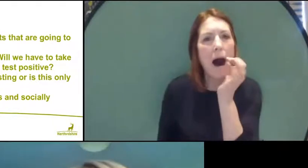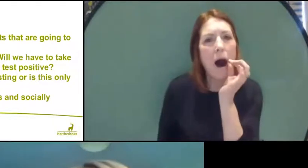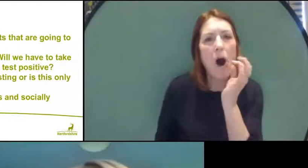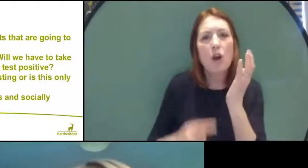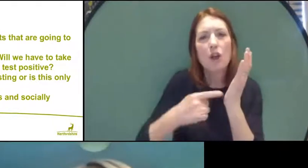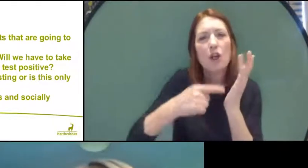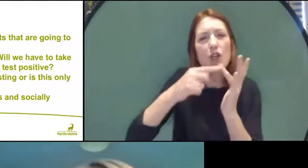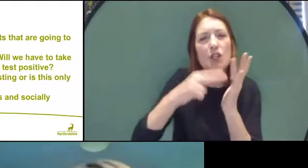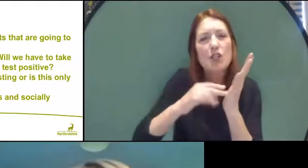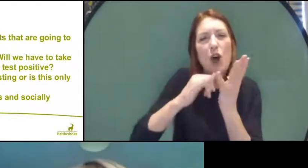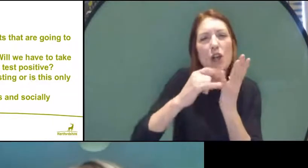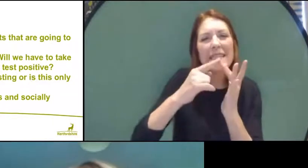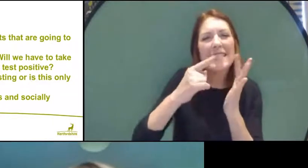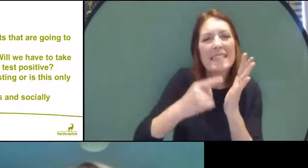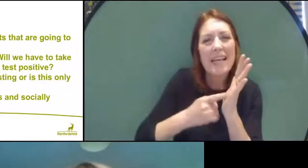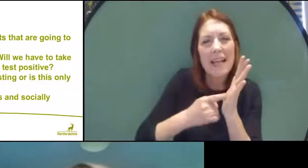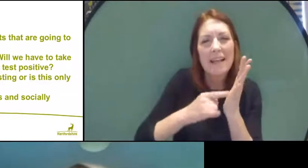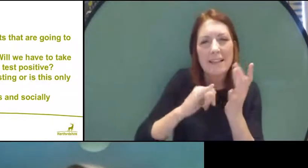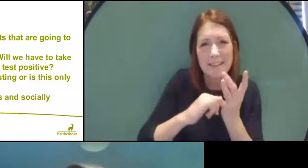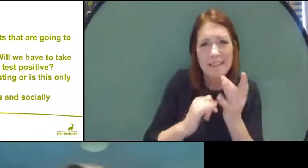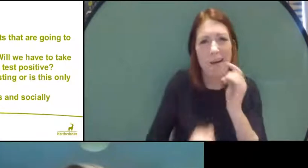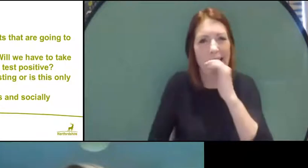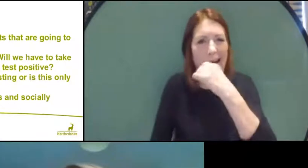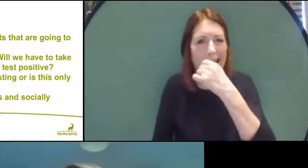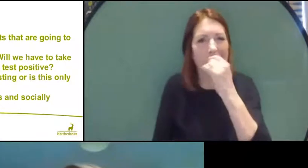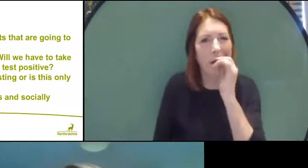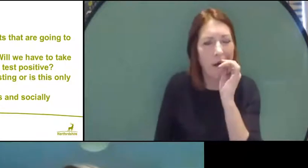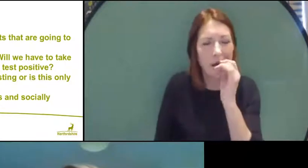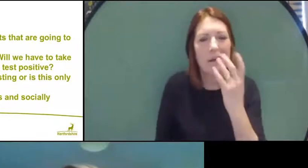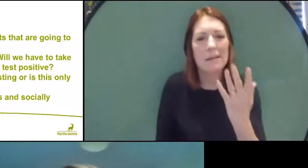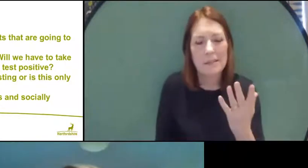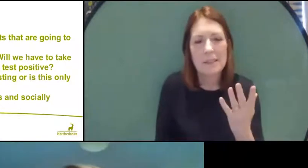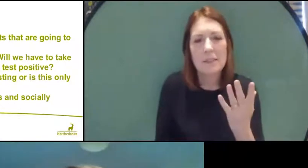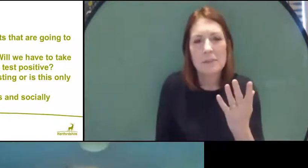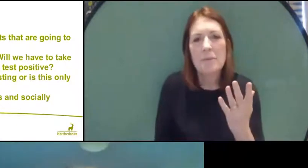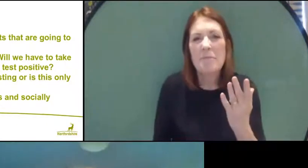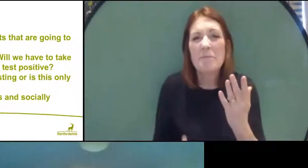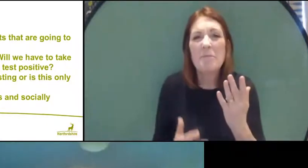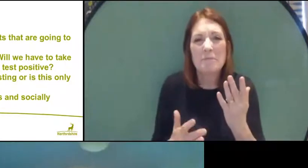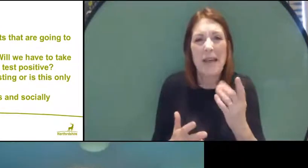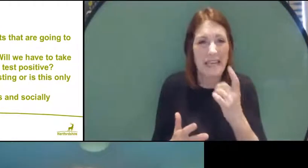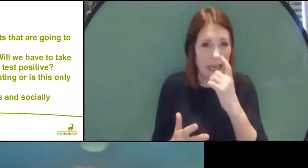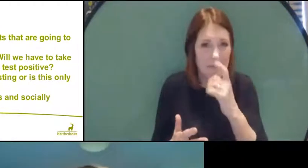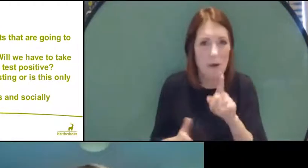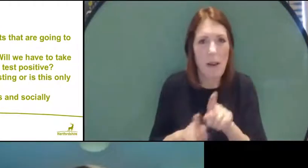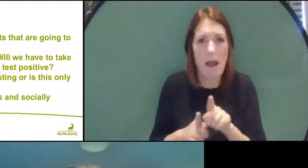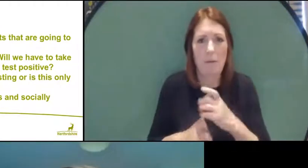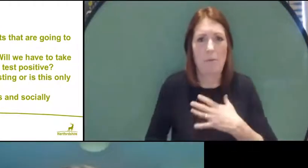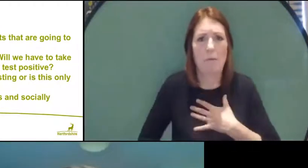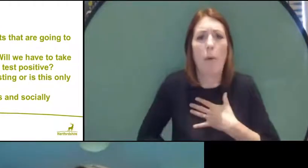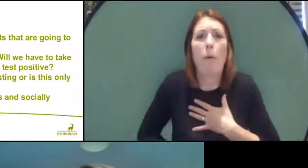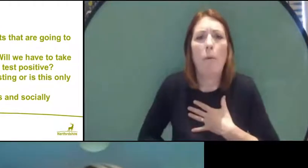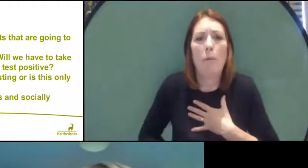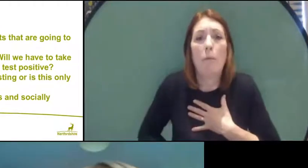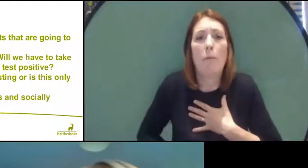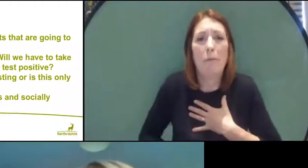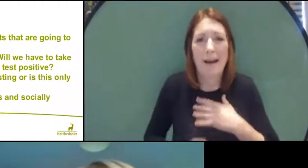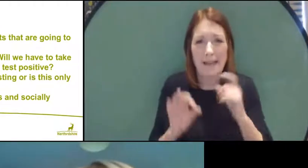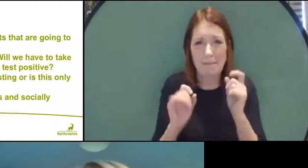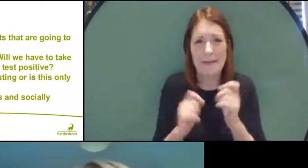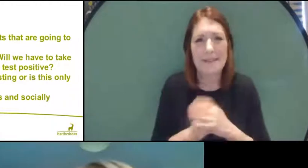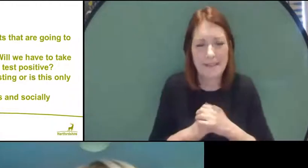some saliva from there, and it can make you sort of want to gag a bit, so it's it's pretty hideous